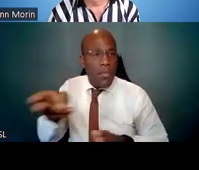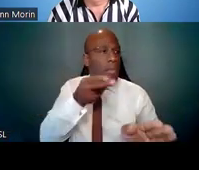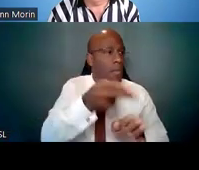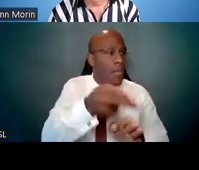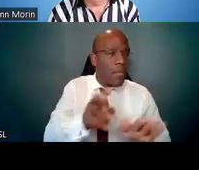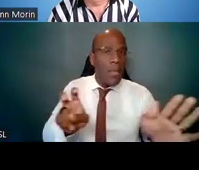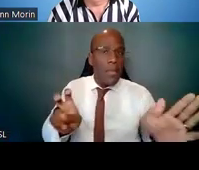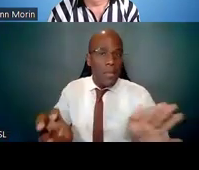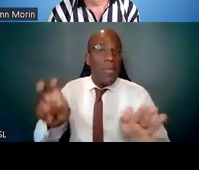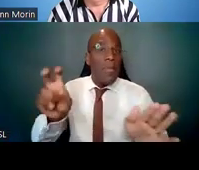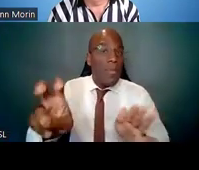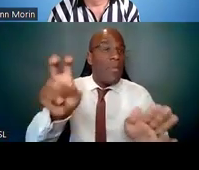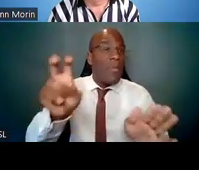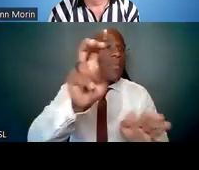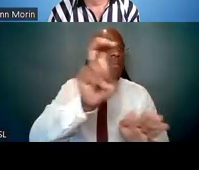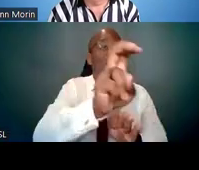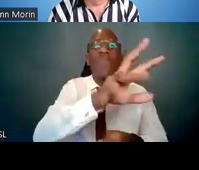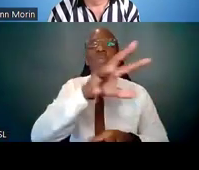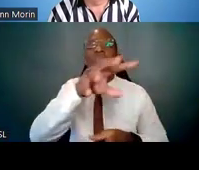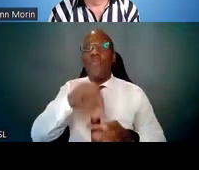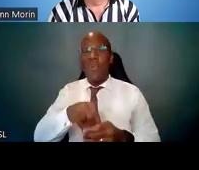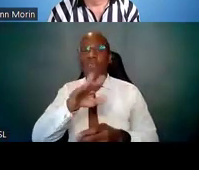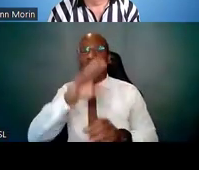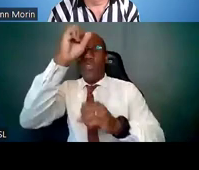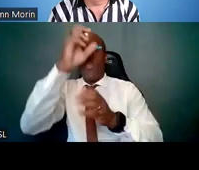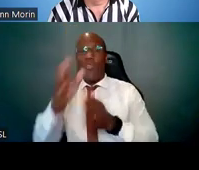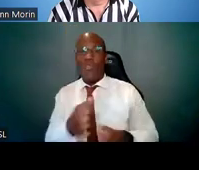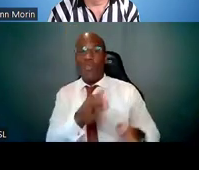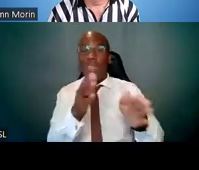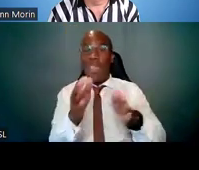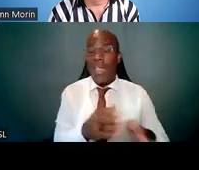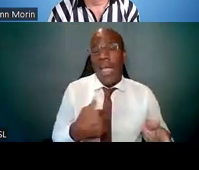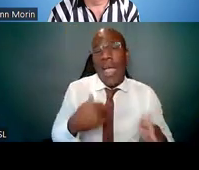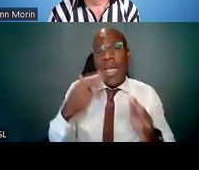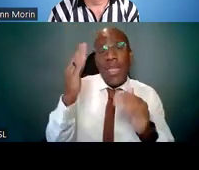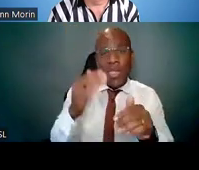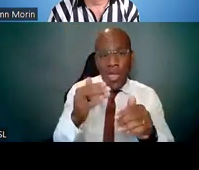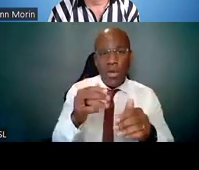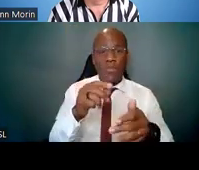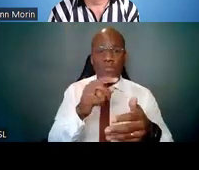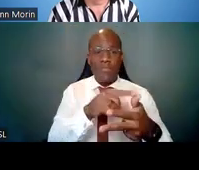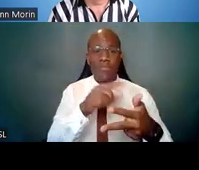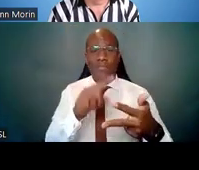So I hope these strategies will help you and you become more intentional about incorporating this